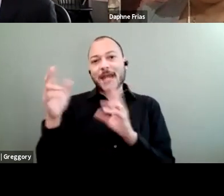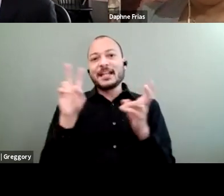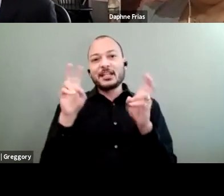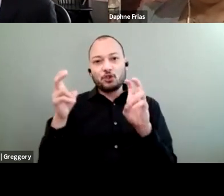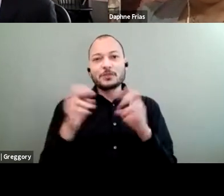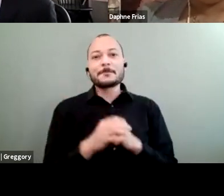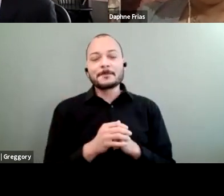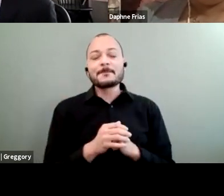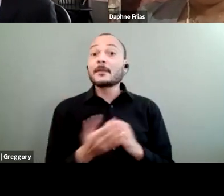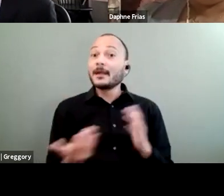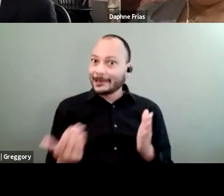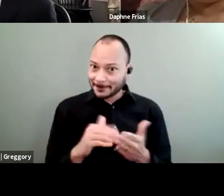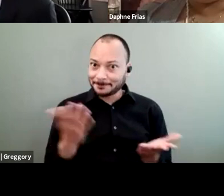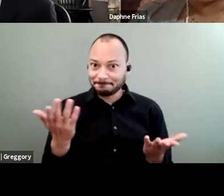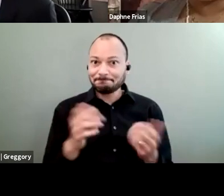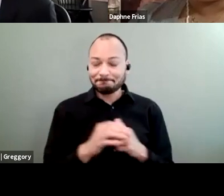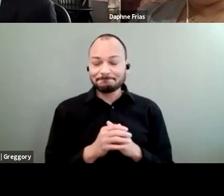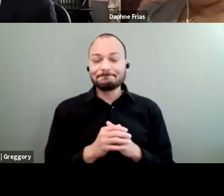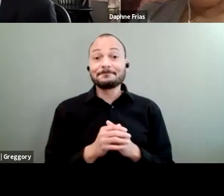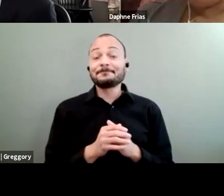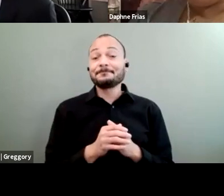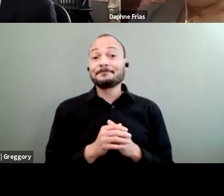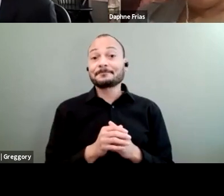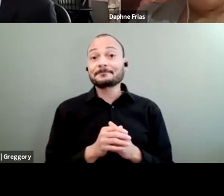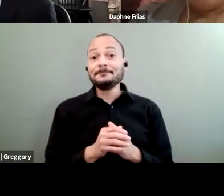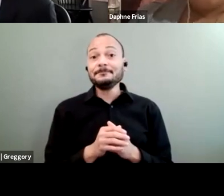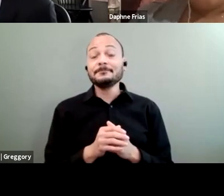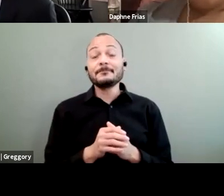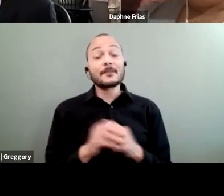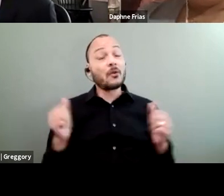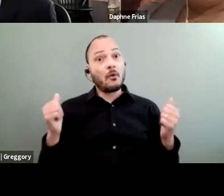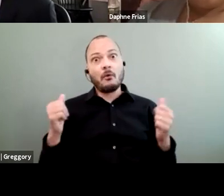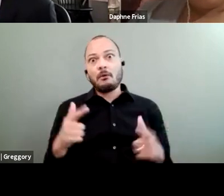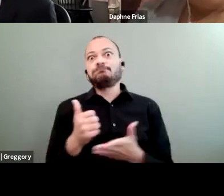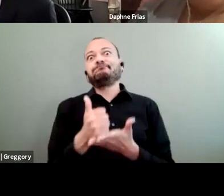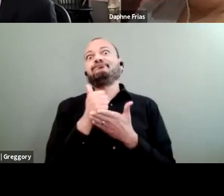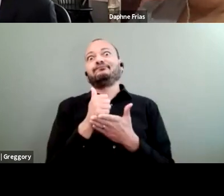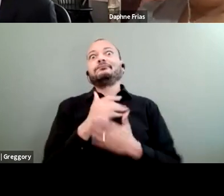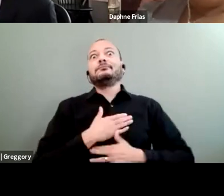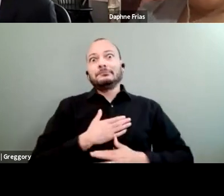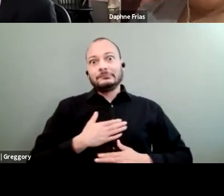And again, while all help is appreciated, the only people who can understand